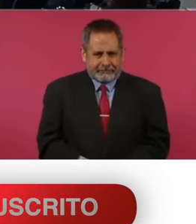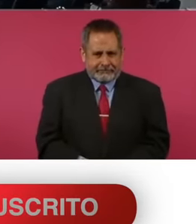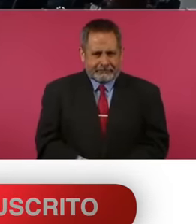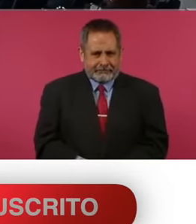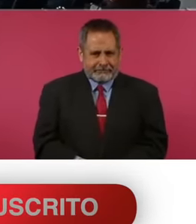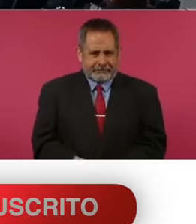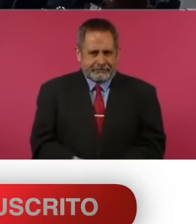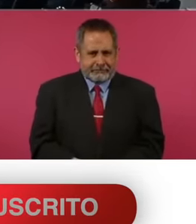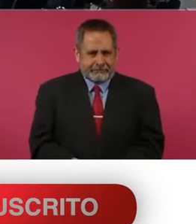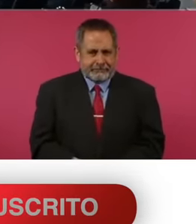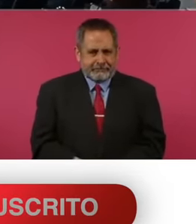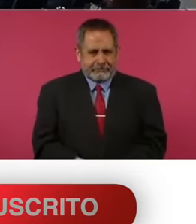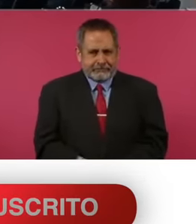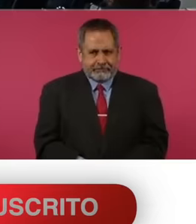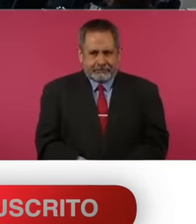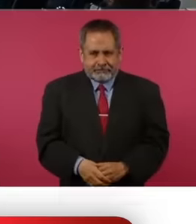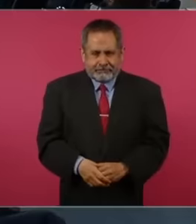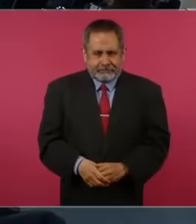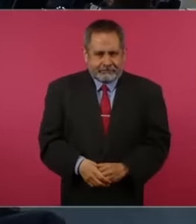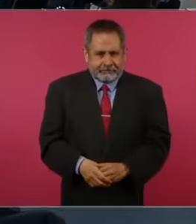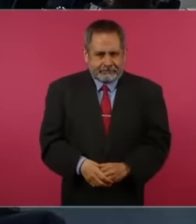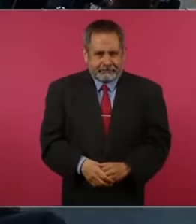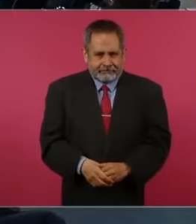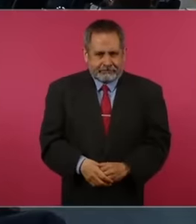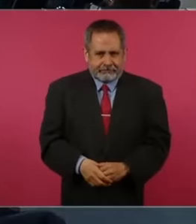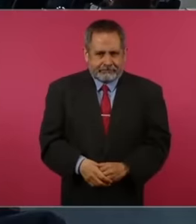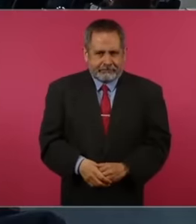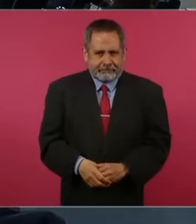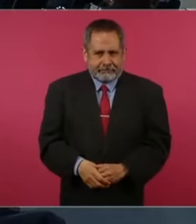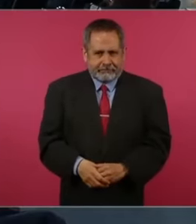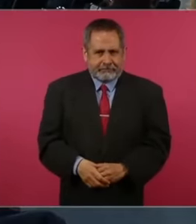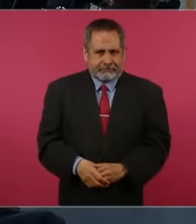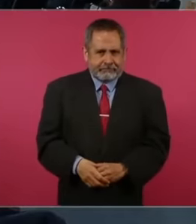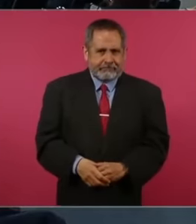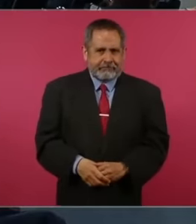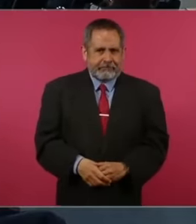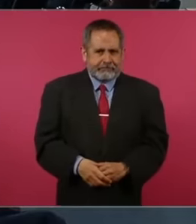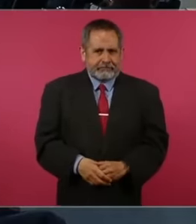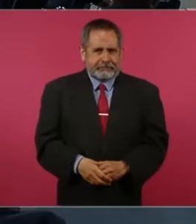then the